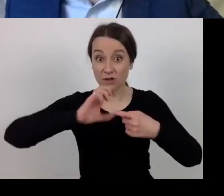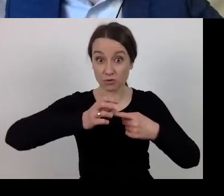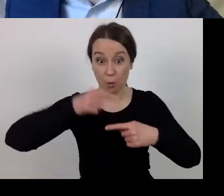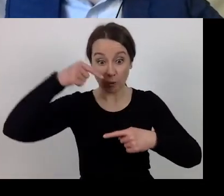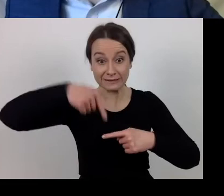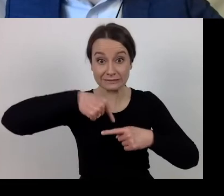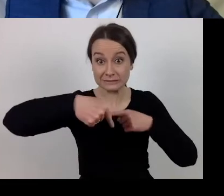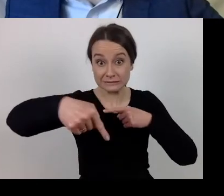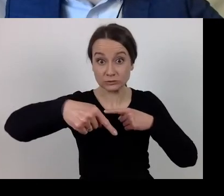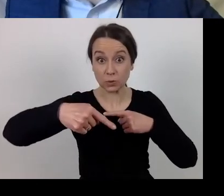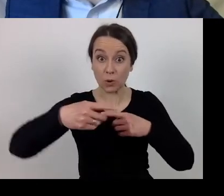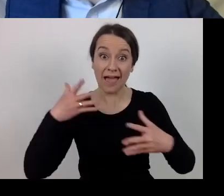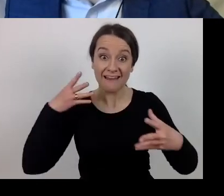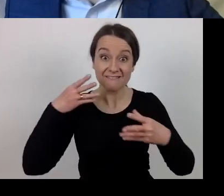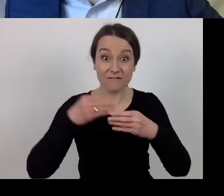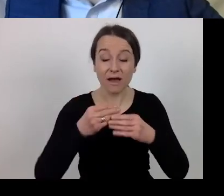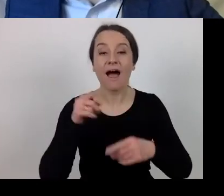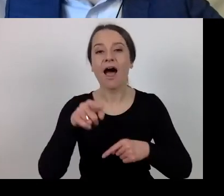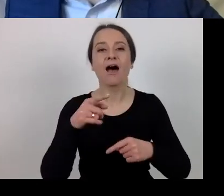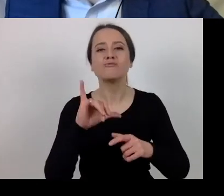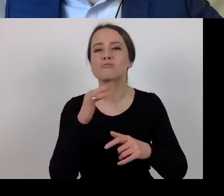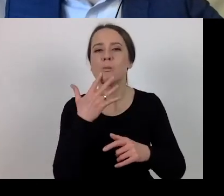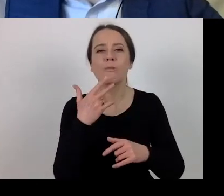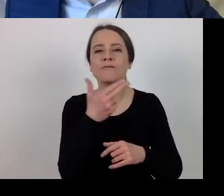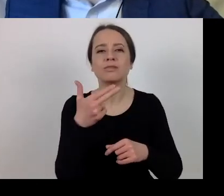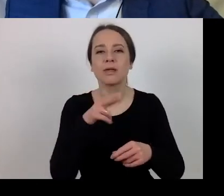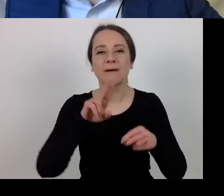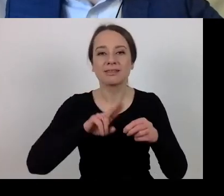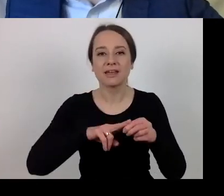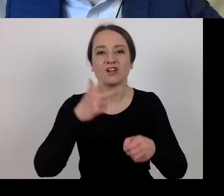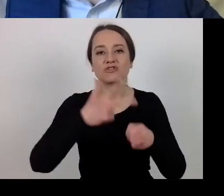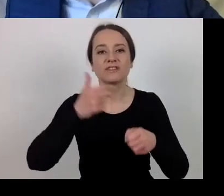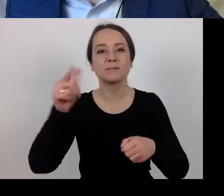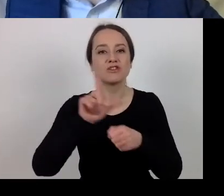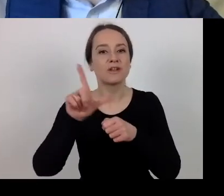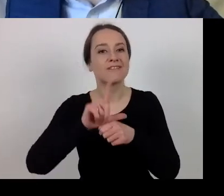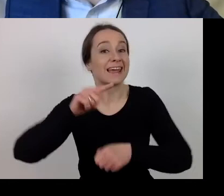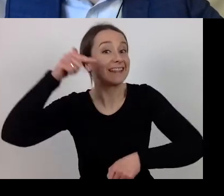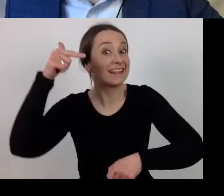And the deadlines I mentioned fall due on 31 December 2023.